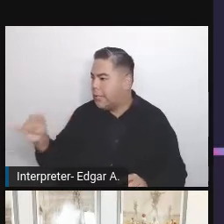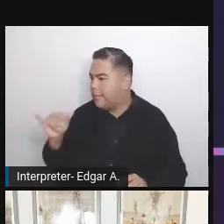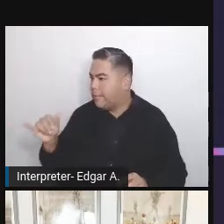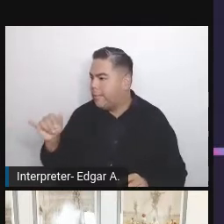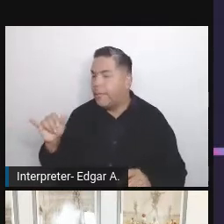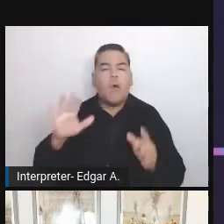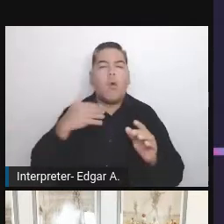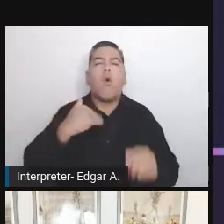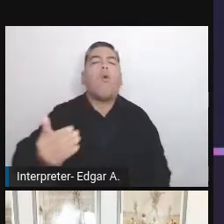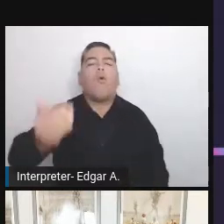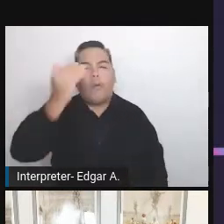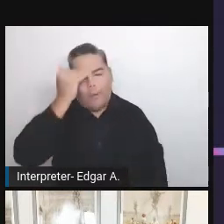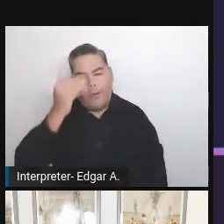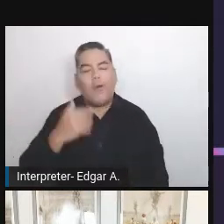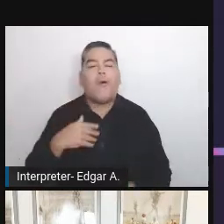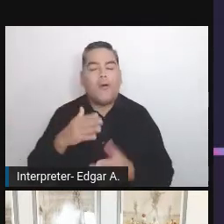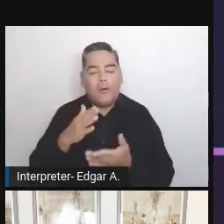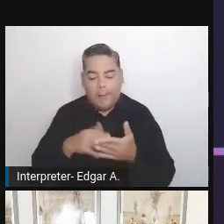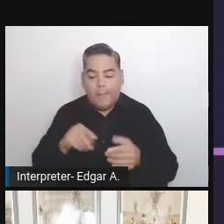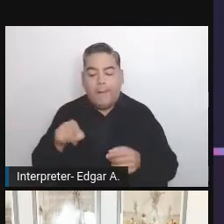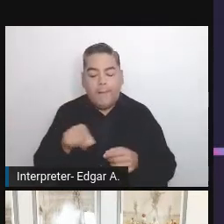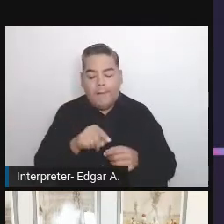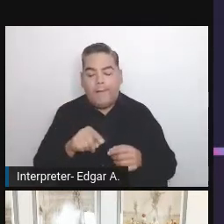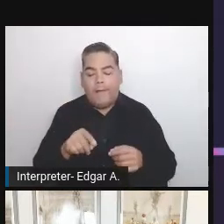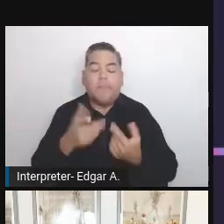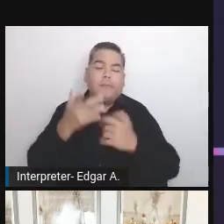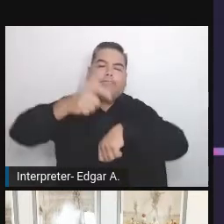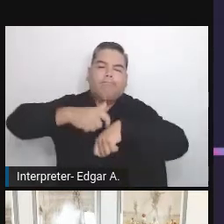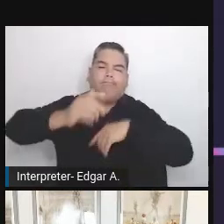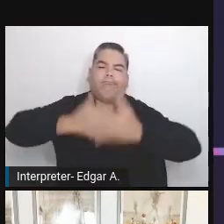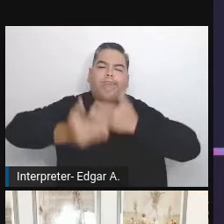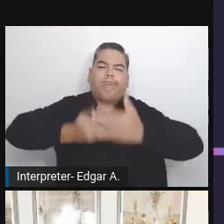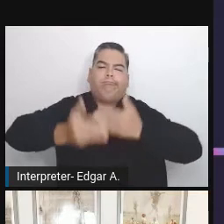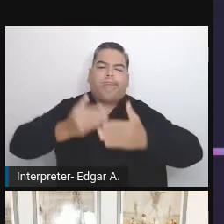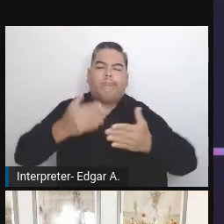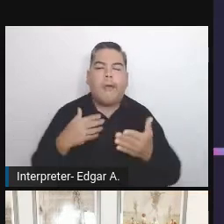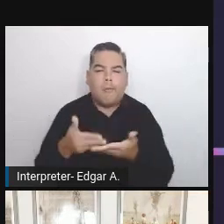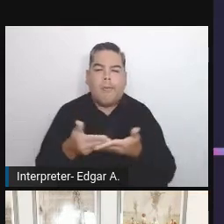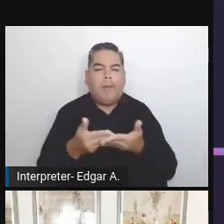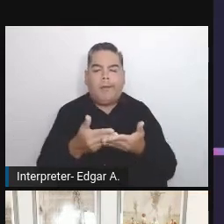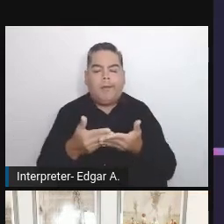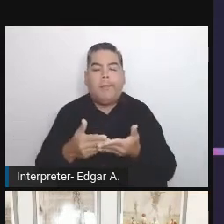We won't have to go around with it all the time,